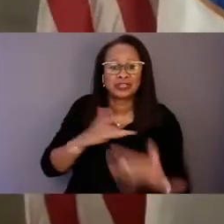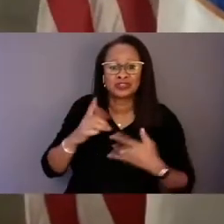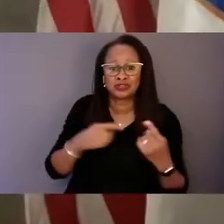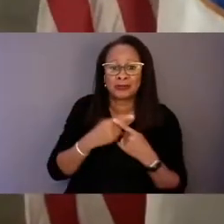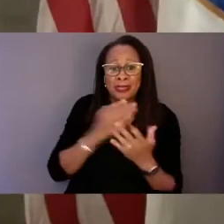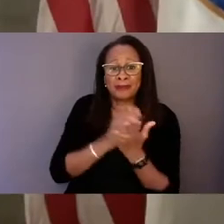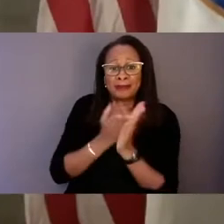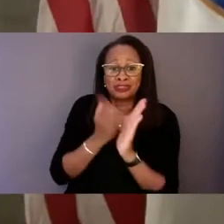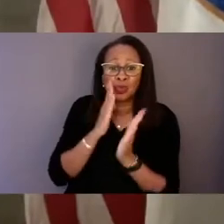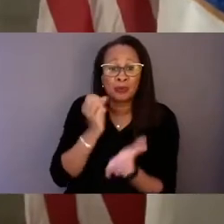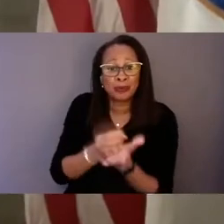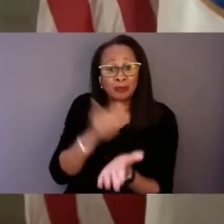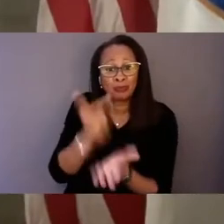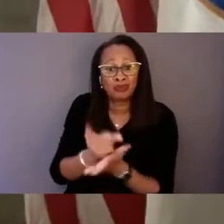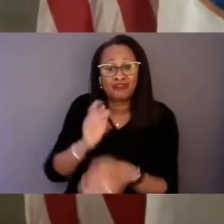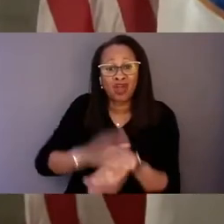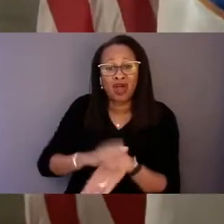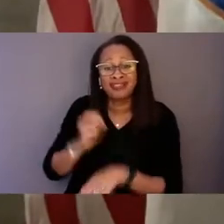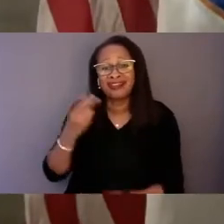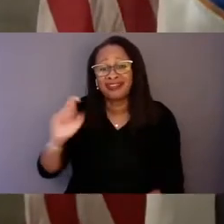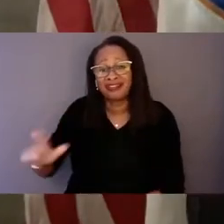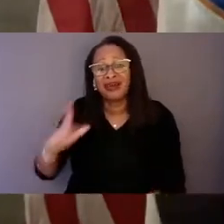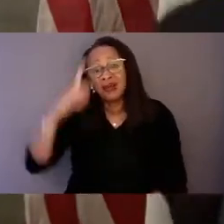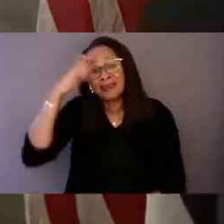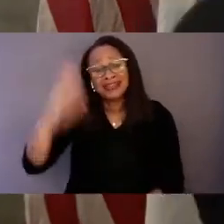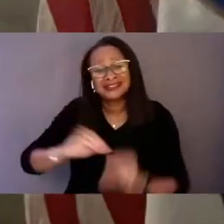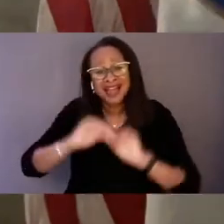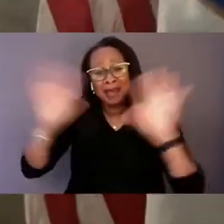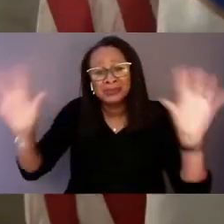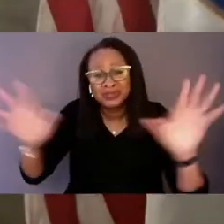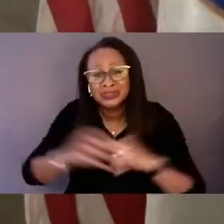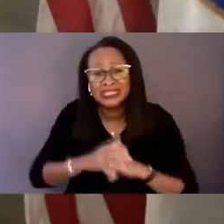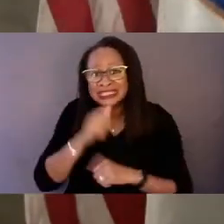because frankly, it's not enough to begin with.